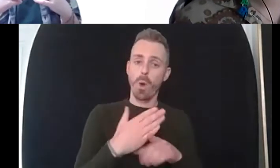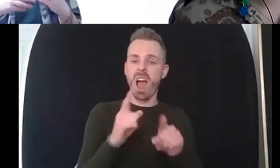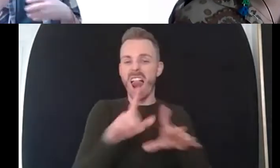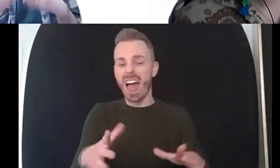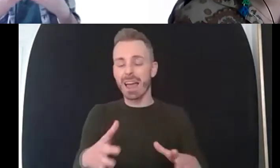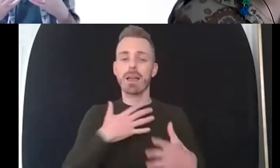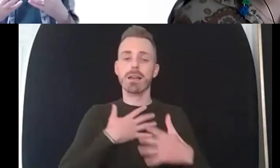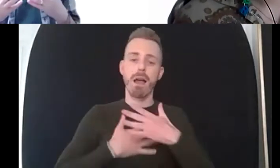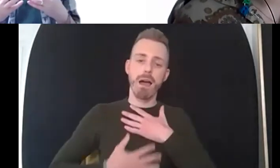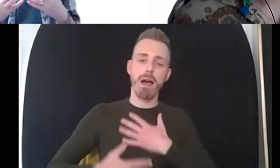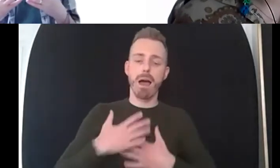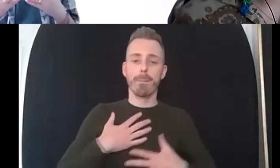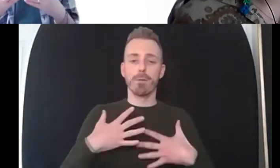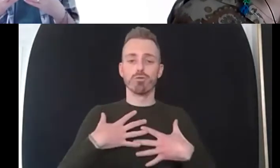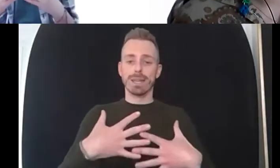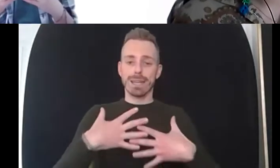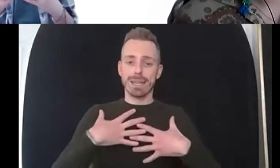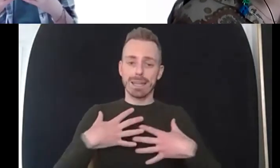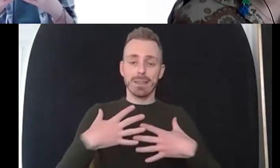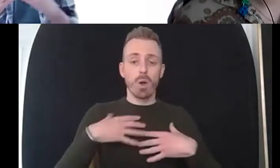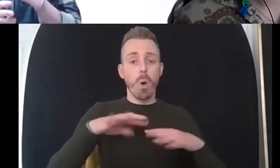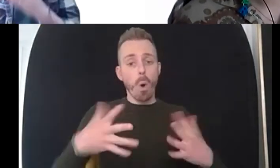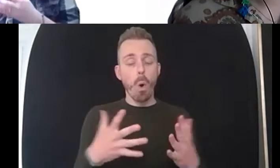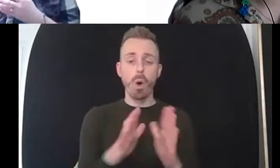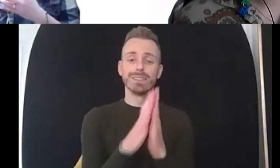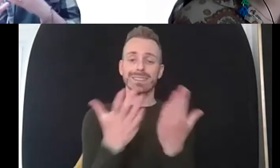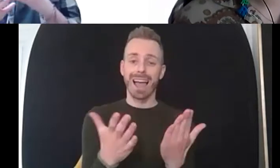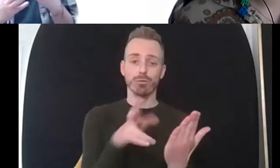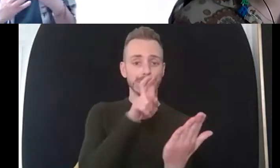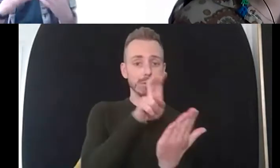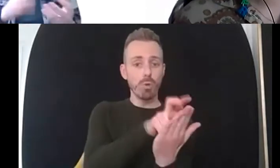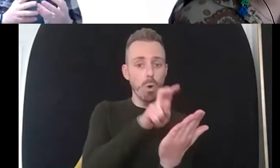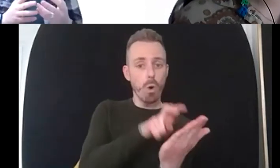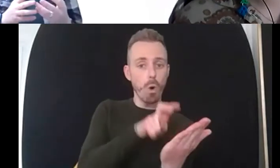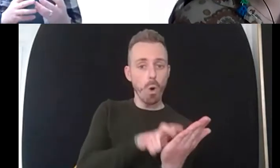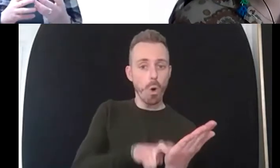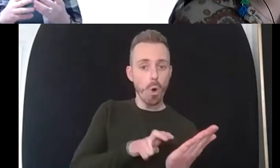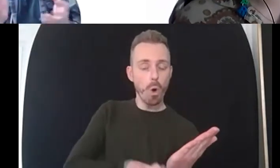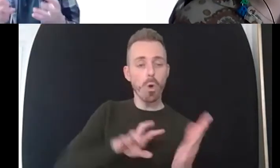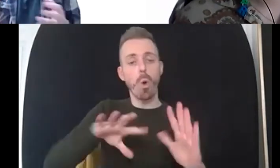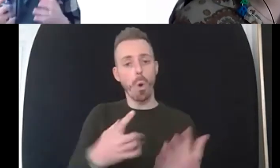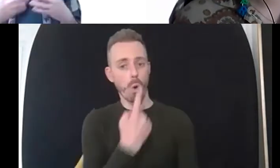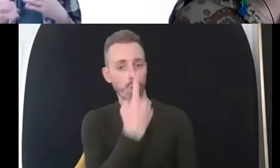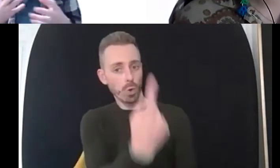a diary sheet um or whether that's an experiment or or something that i need to report back on and